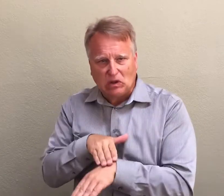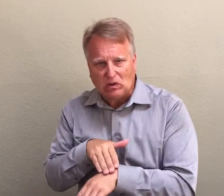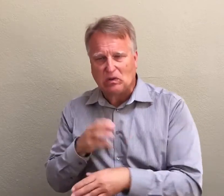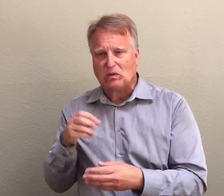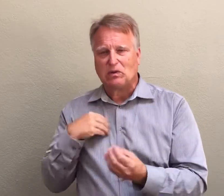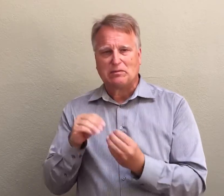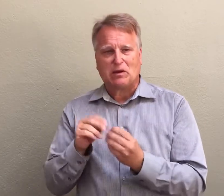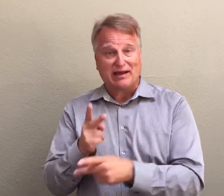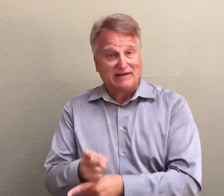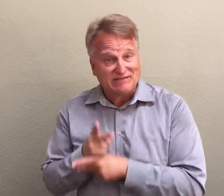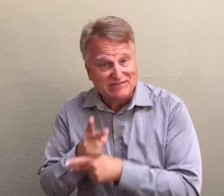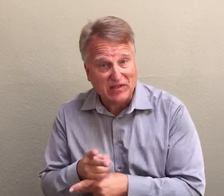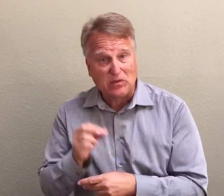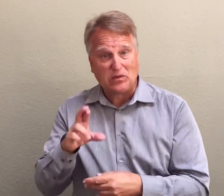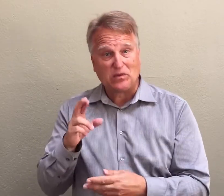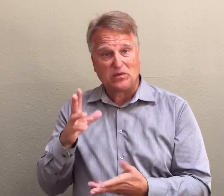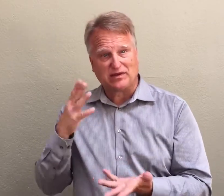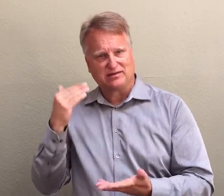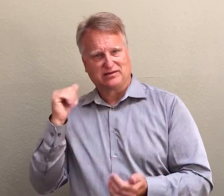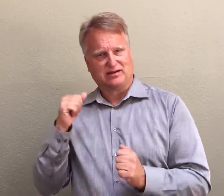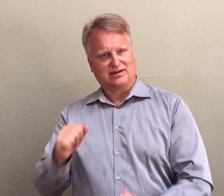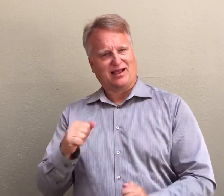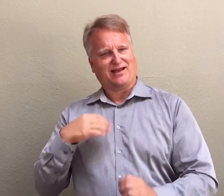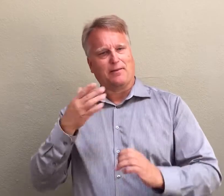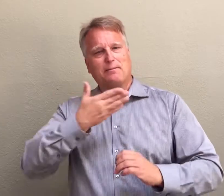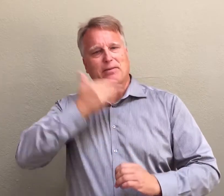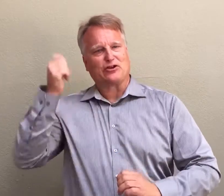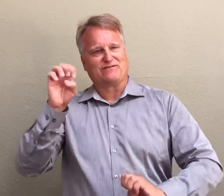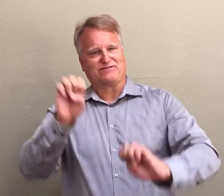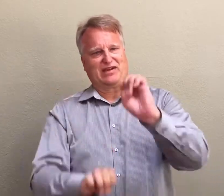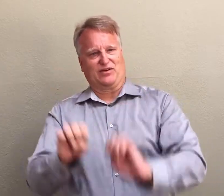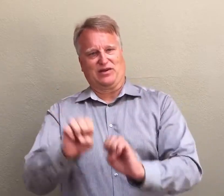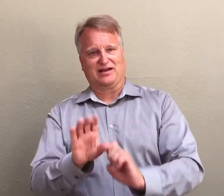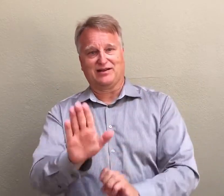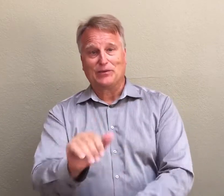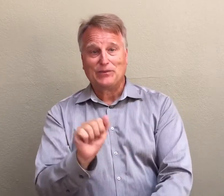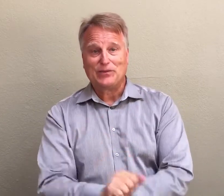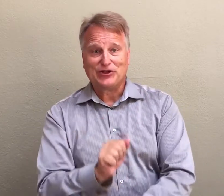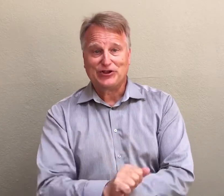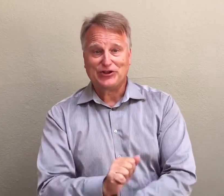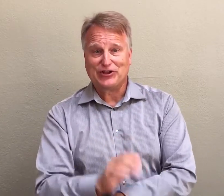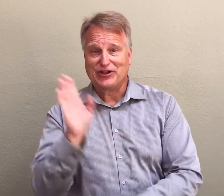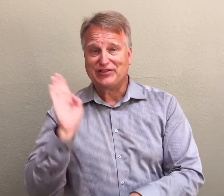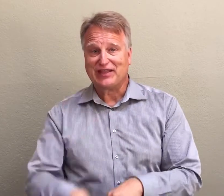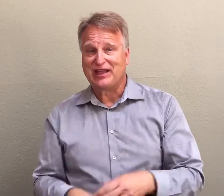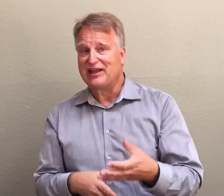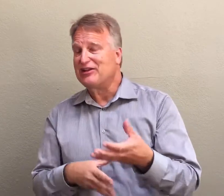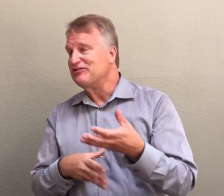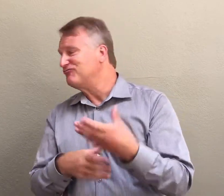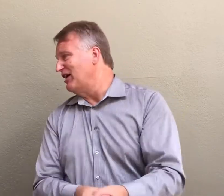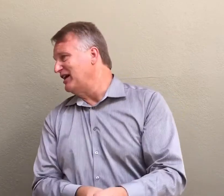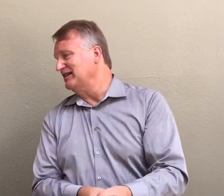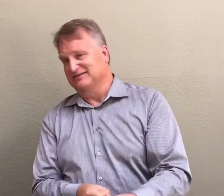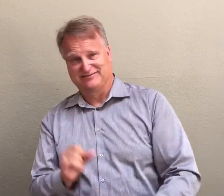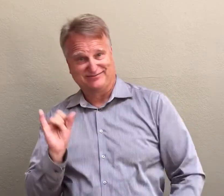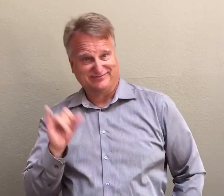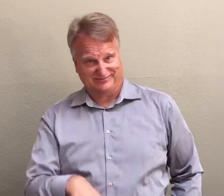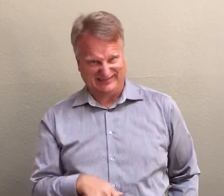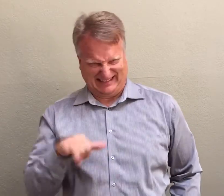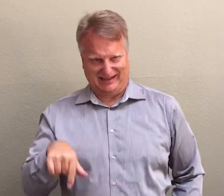I could adjust my presentation by signing slower or more crisply to make it possible for the interpreter to do a better job. By having the transliteration service, I could better evaluate the interpreter’s work rather than just trusting completely that the interpreter would do a good job.